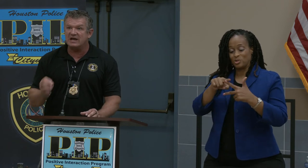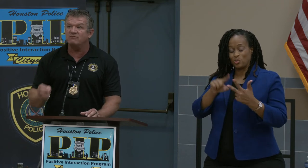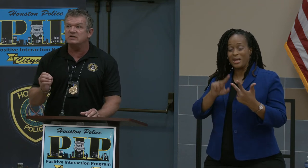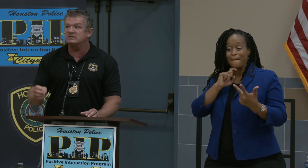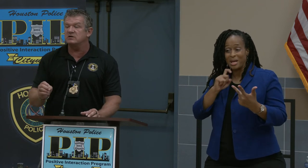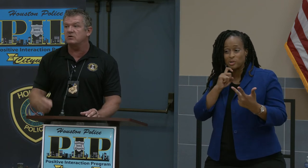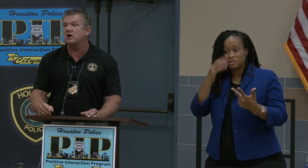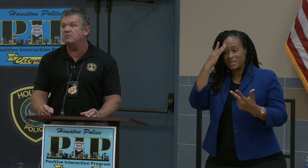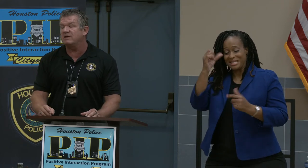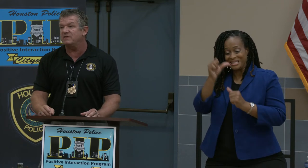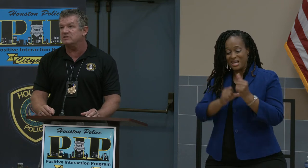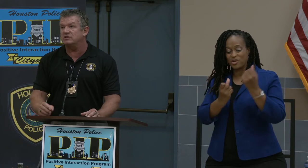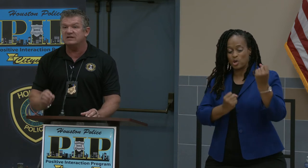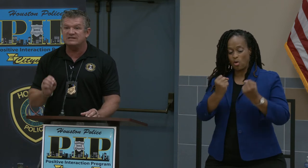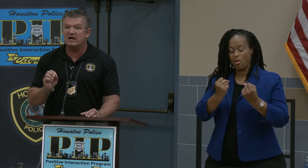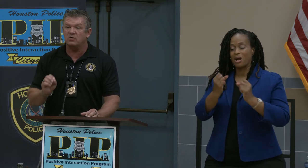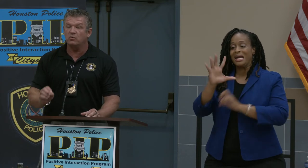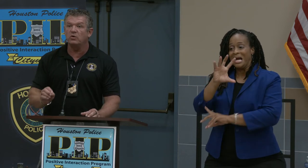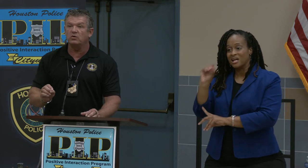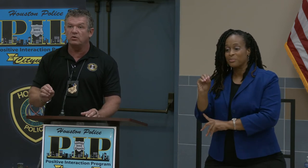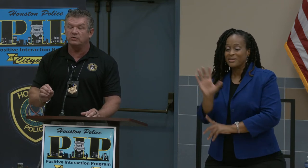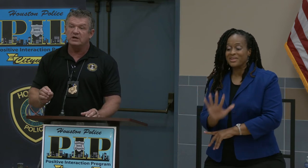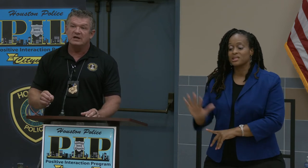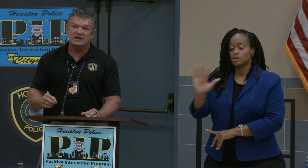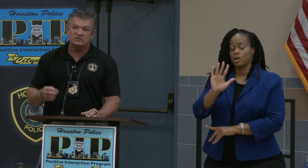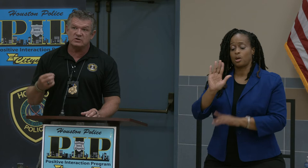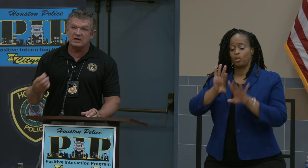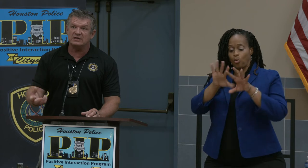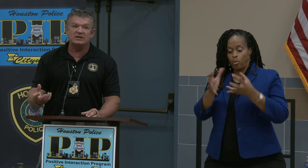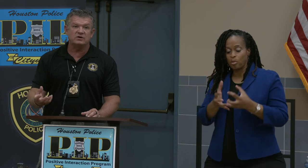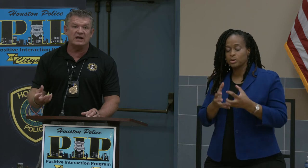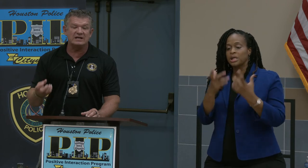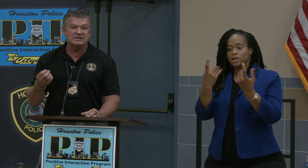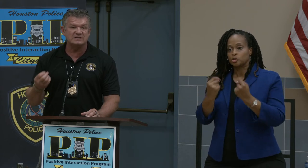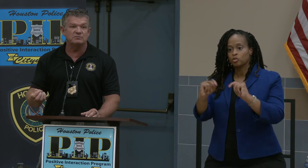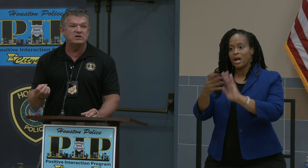Every car manufacturer in the entire world is trying to get their hands on as much of